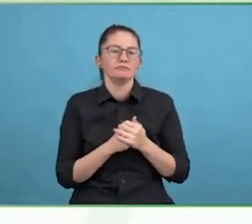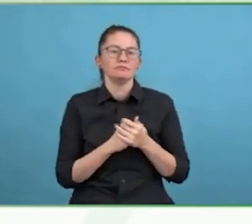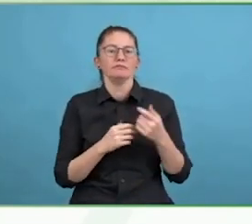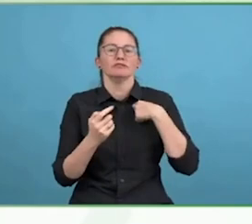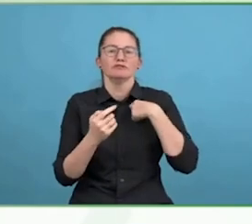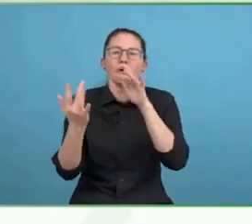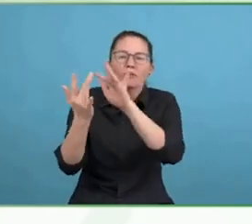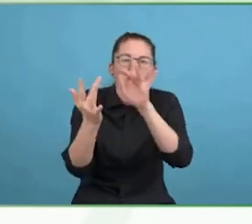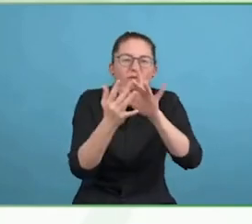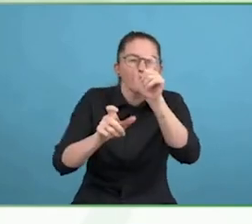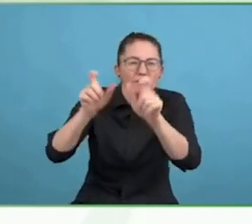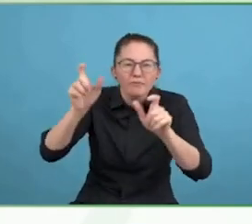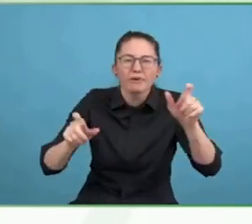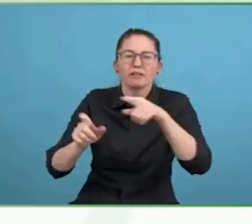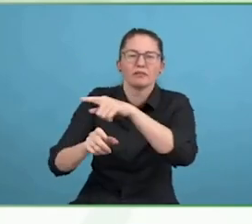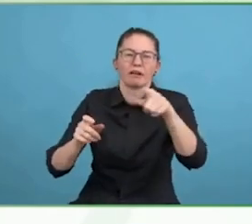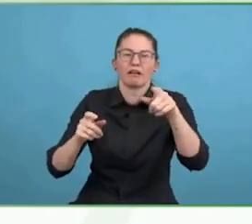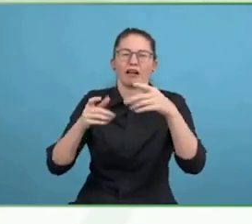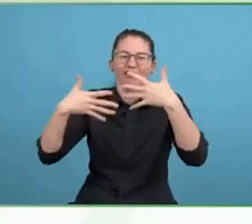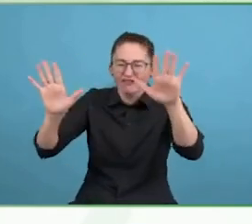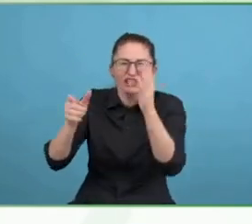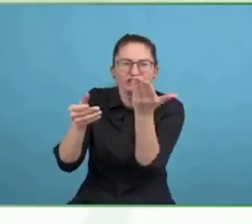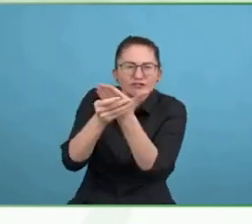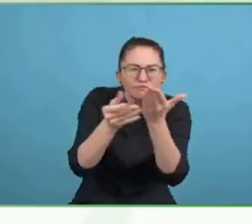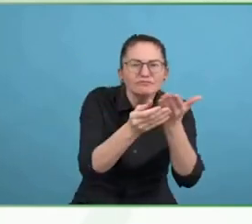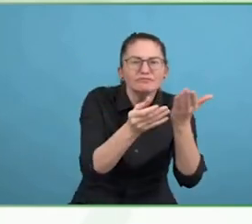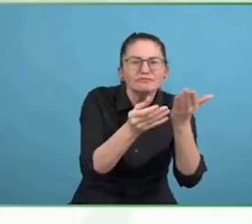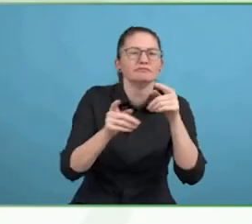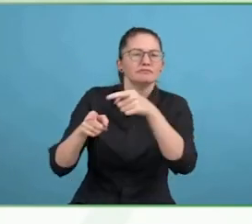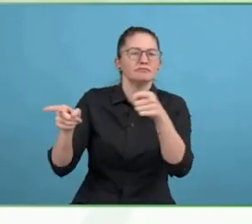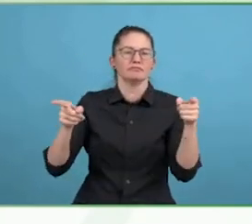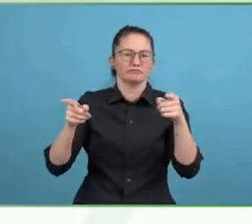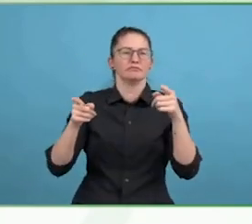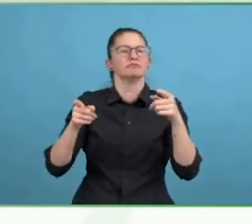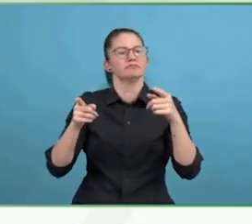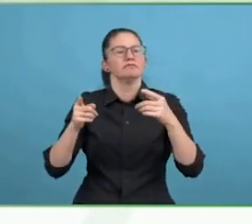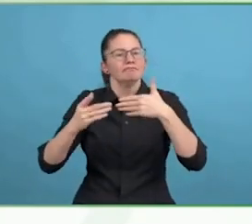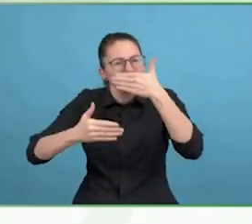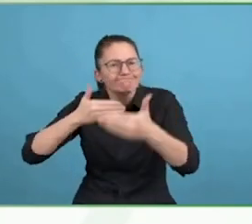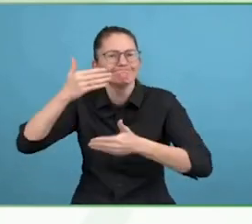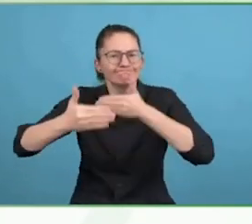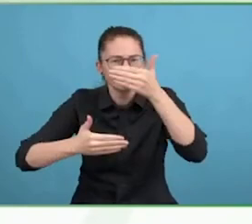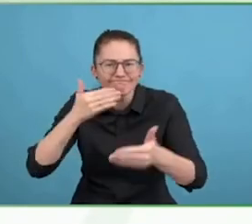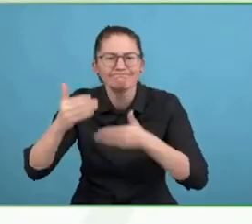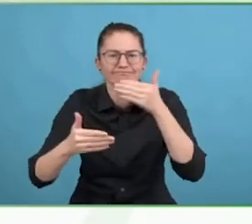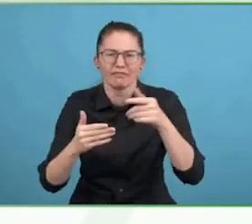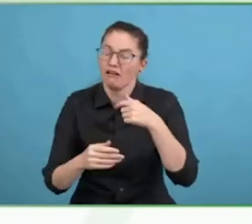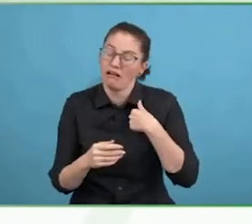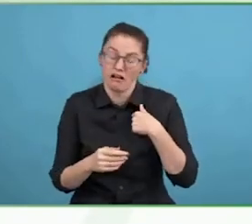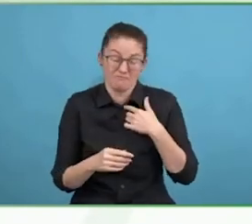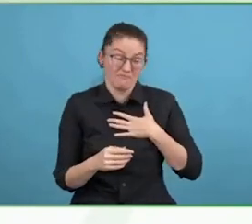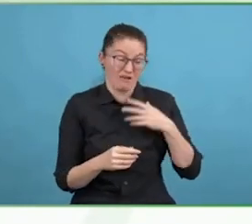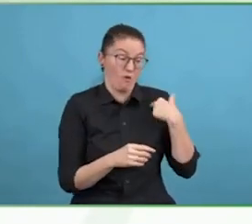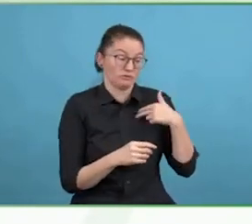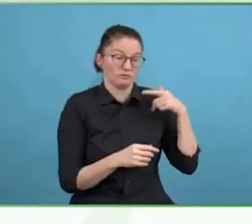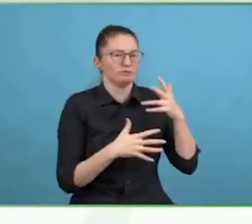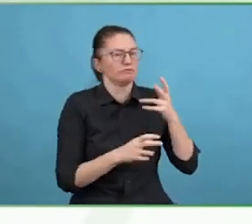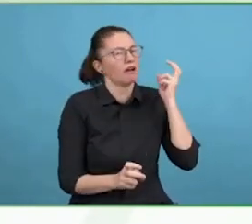spent time in the North West Frontier province in 1986, when everything was going on there.